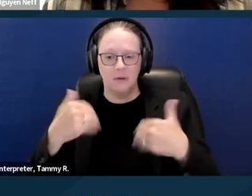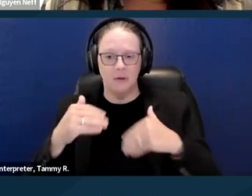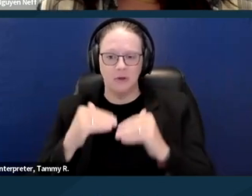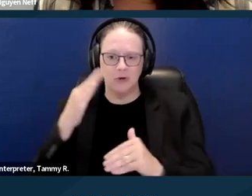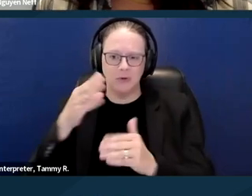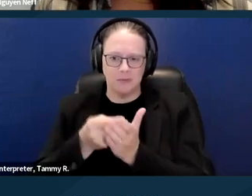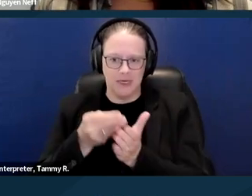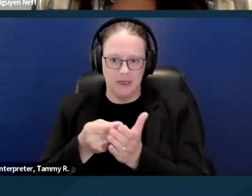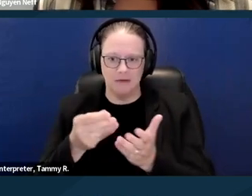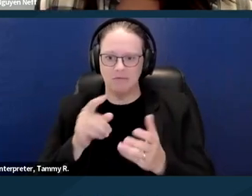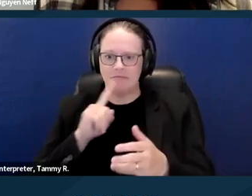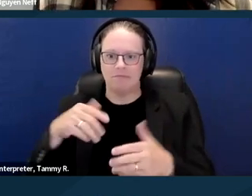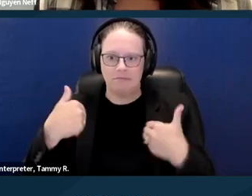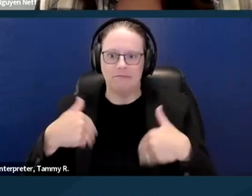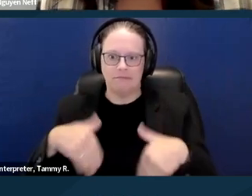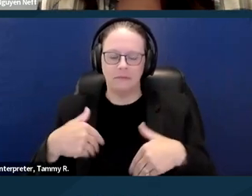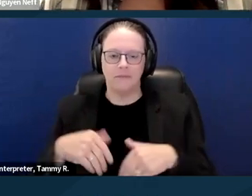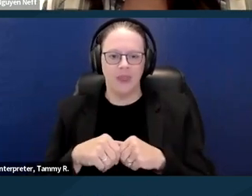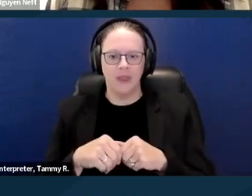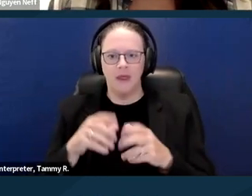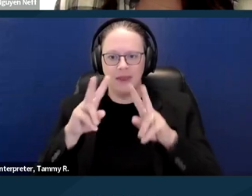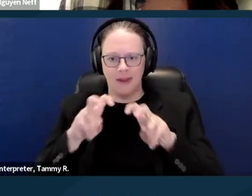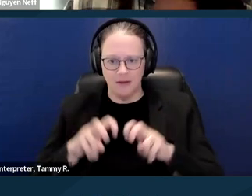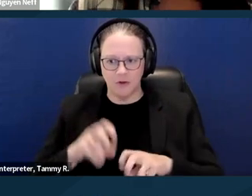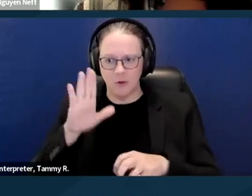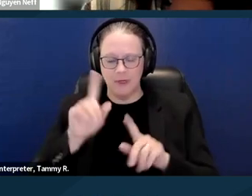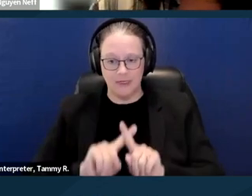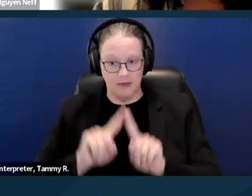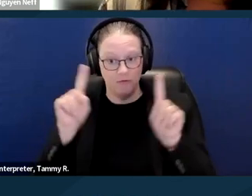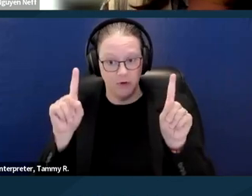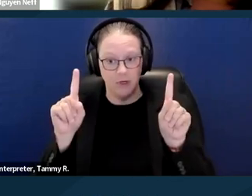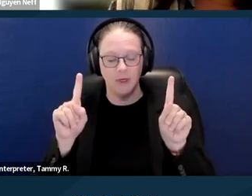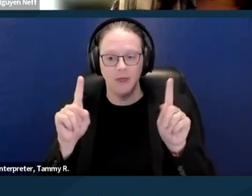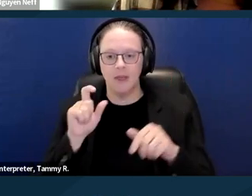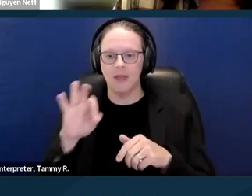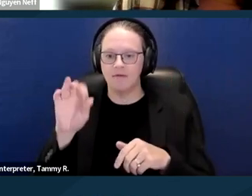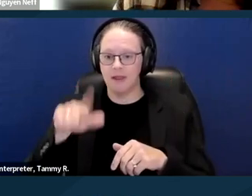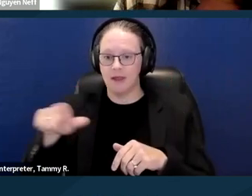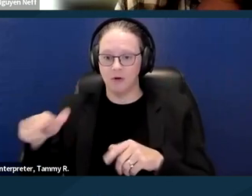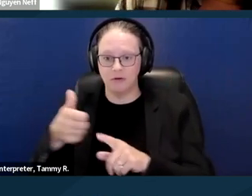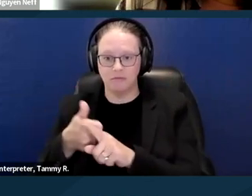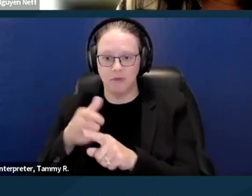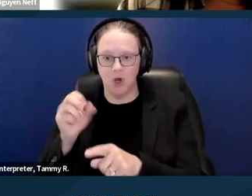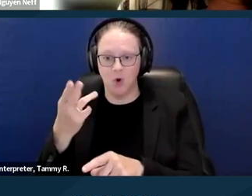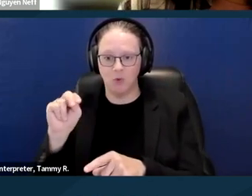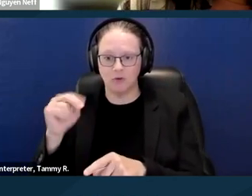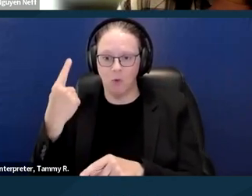So this means that the analysis is gonna be very different if it's a landlord that owns, you know, one single family home,